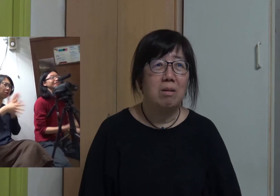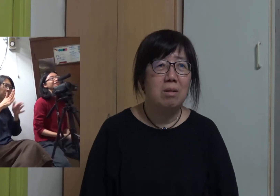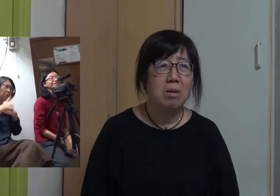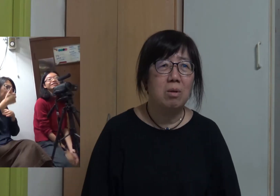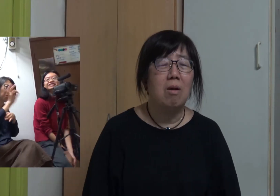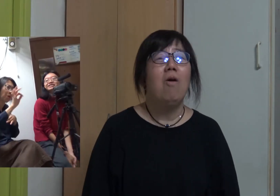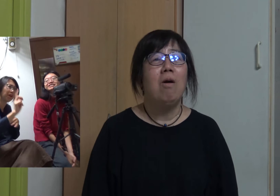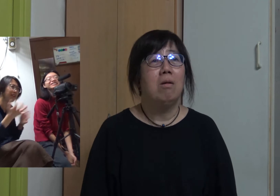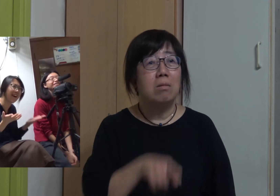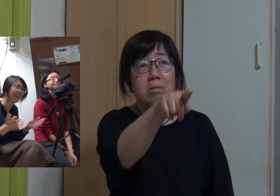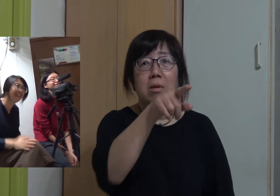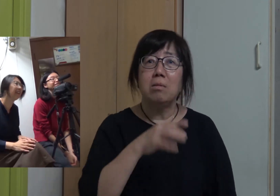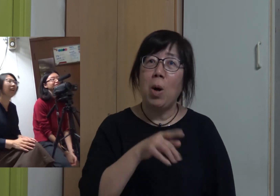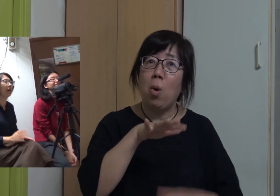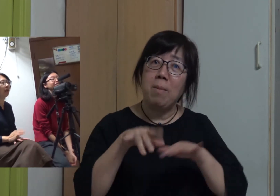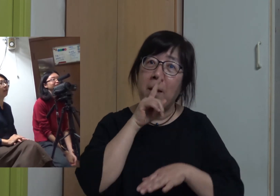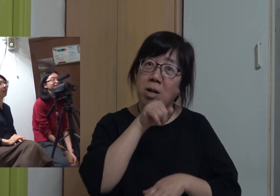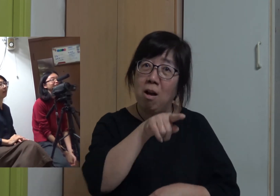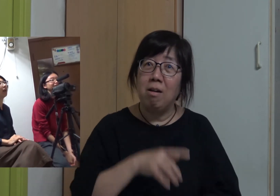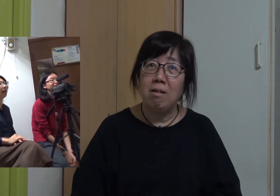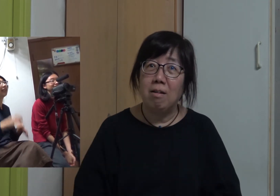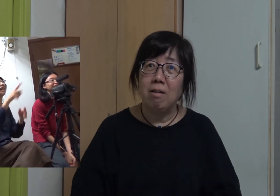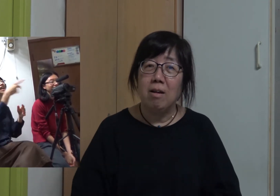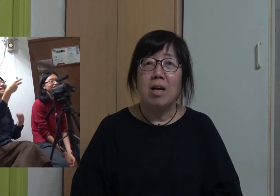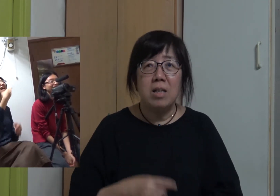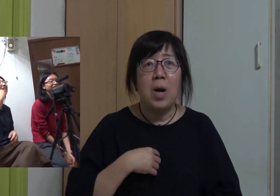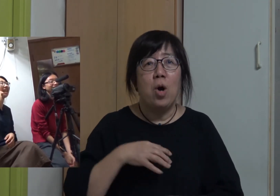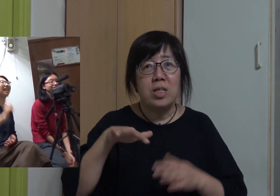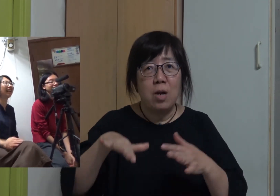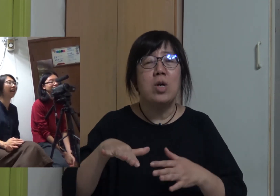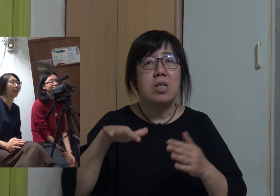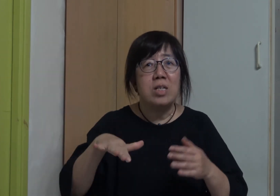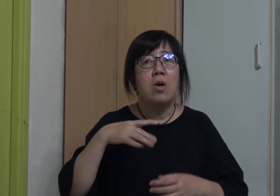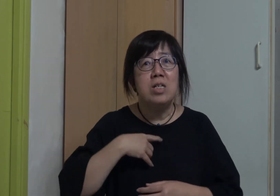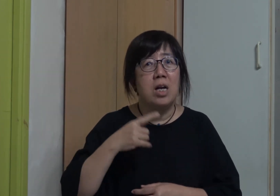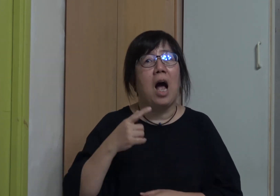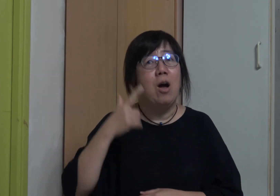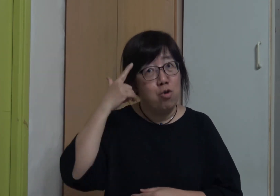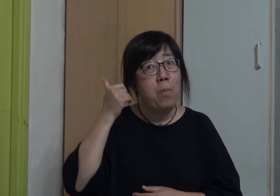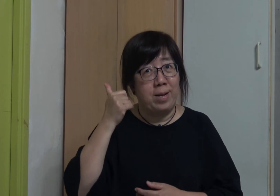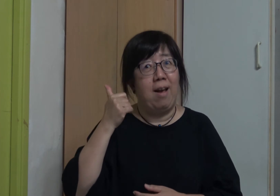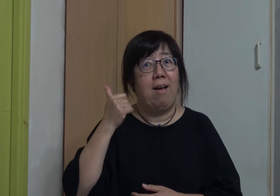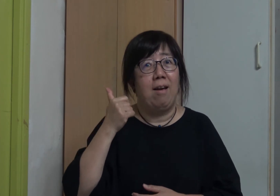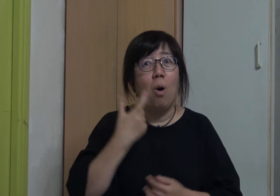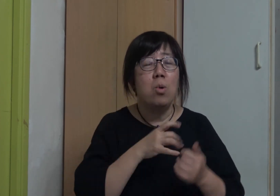Hoi Yan: Why is your sign language so good? Yuet Sheung: Because of Hoi Yan's mother Hoi Yan: Your second eldest sister Yuet Sheung: Because I was very clever when I was small